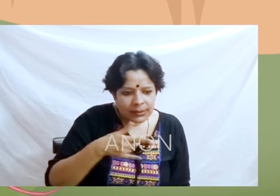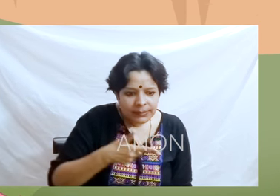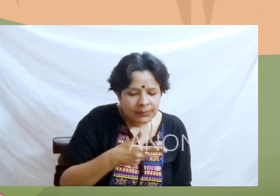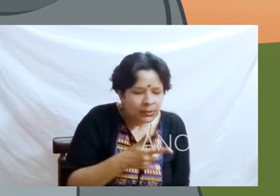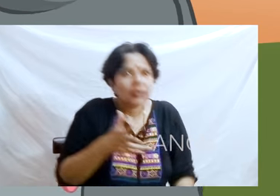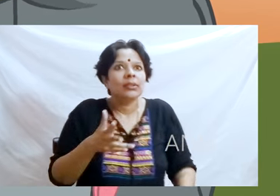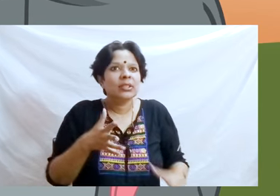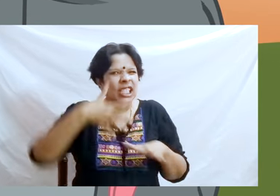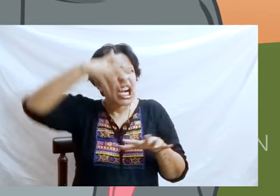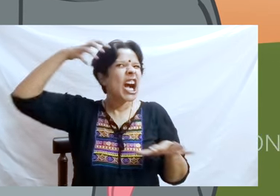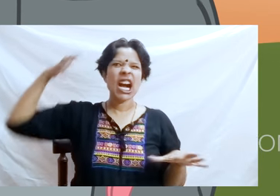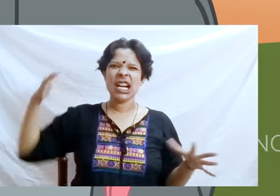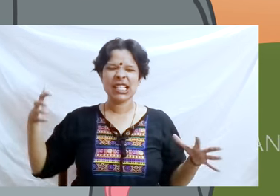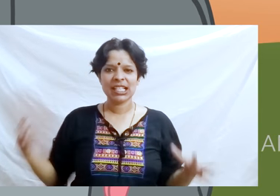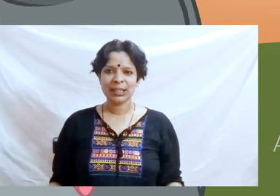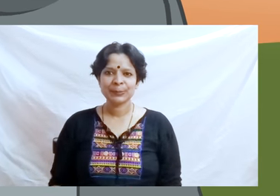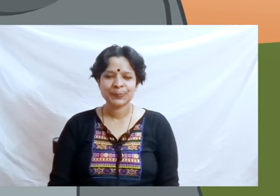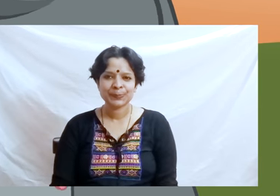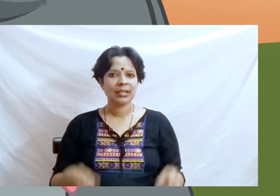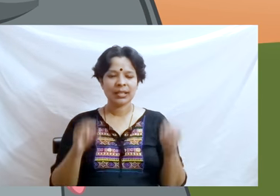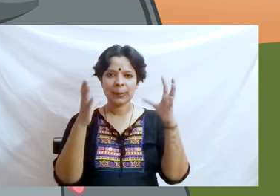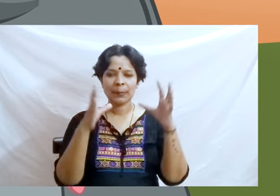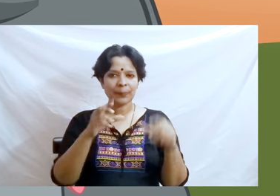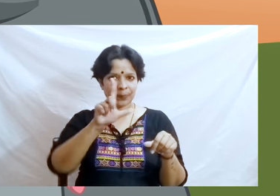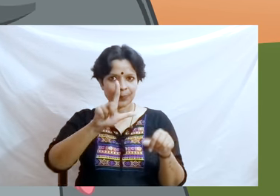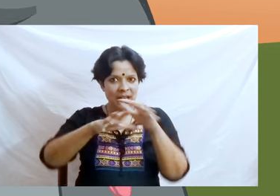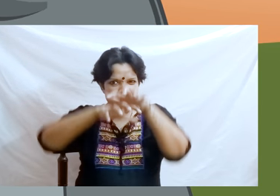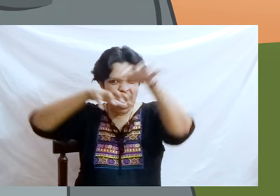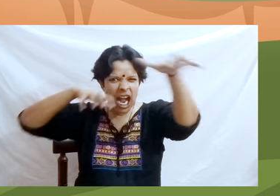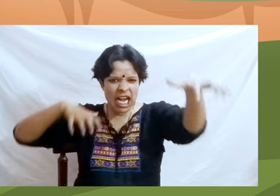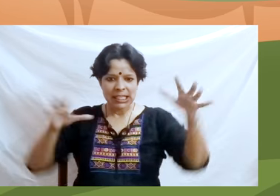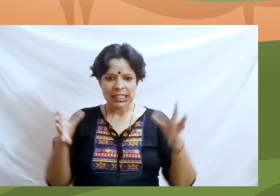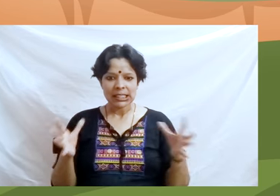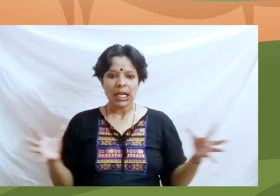While playing, the mouse ran close to his nose, and suddenly the lion woke up!